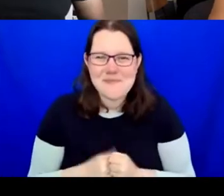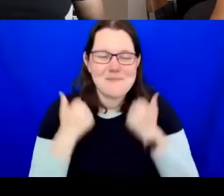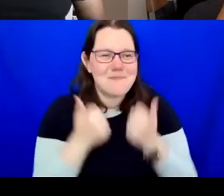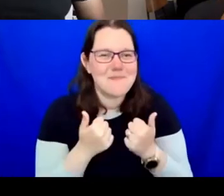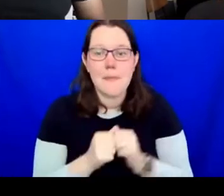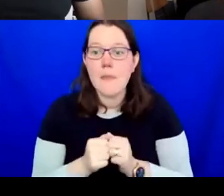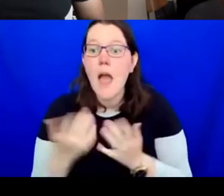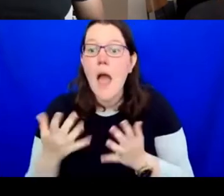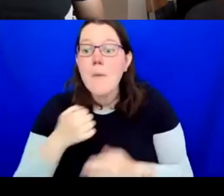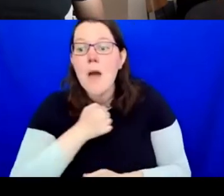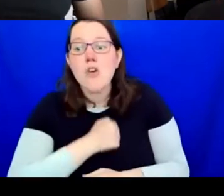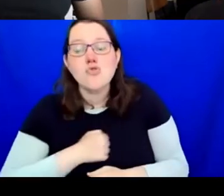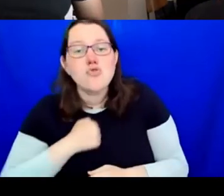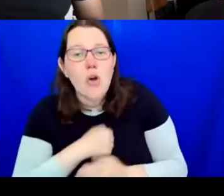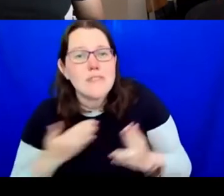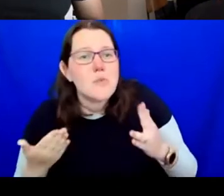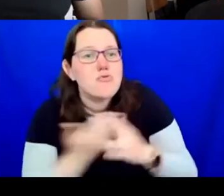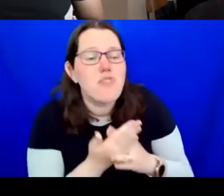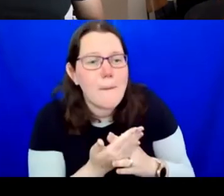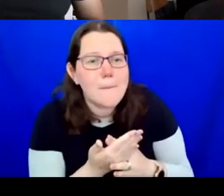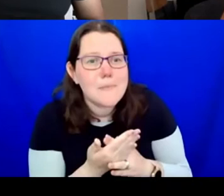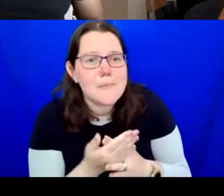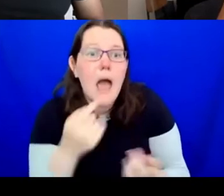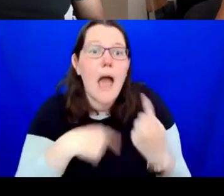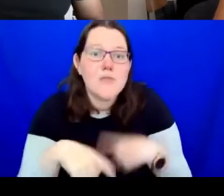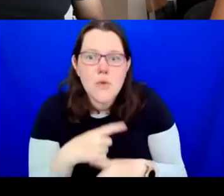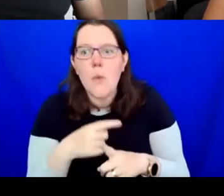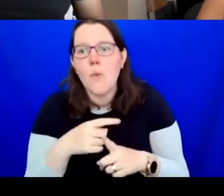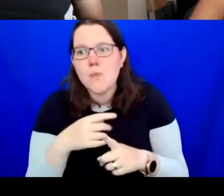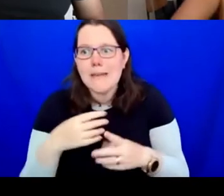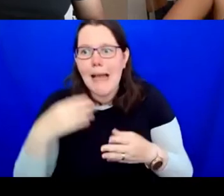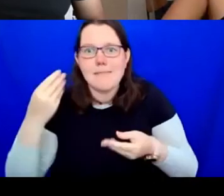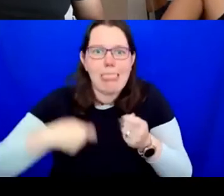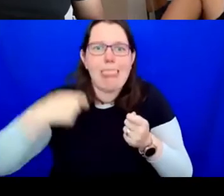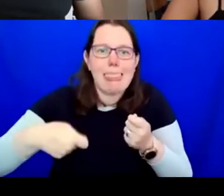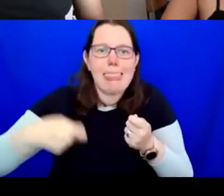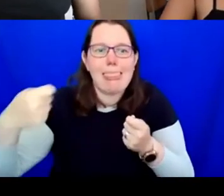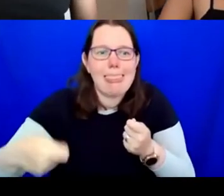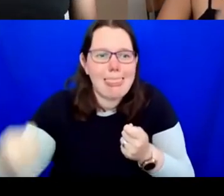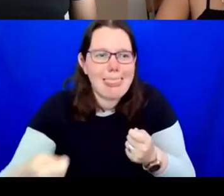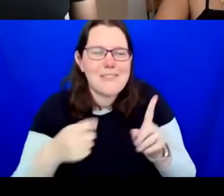that sometimes we all get carried away and it can just expand. There will be plenty of time to come